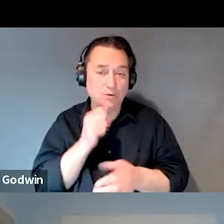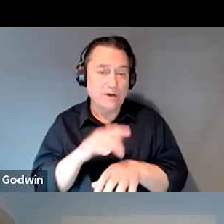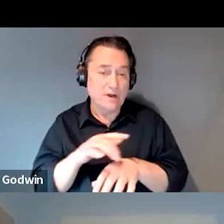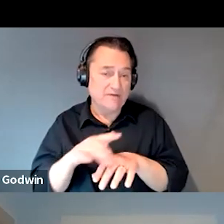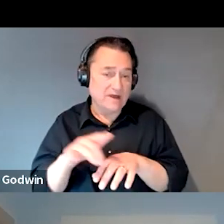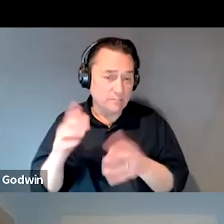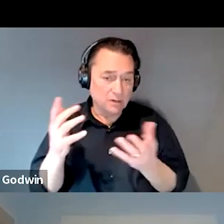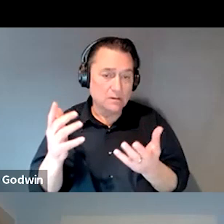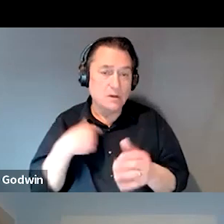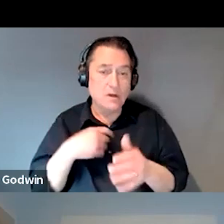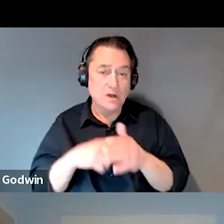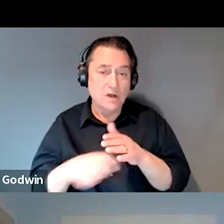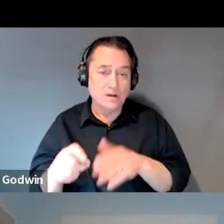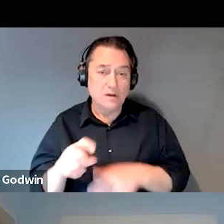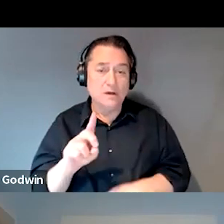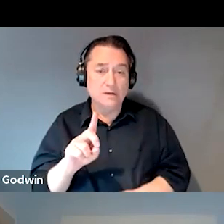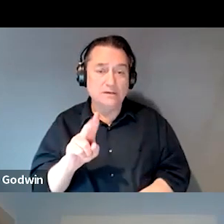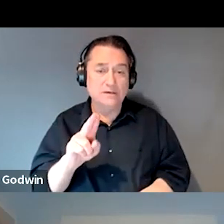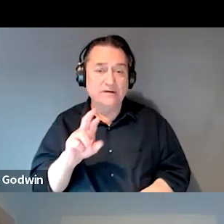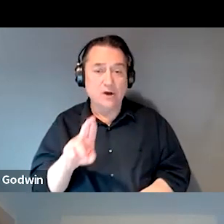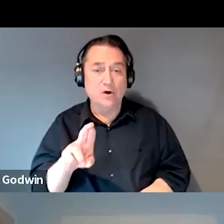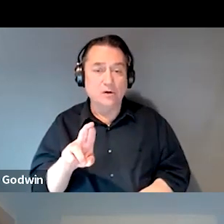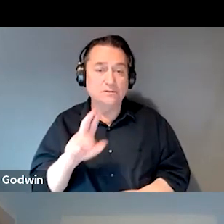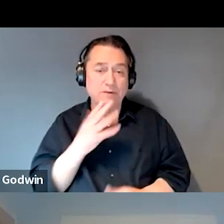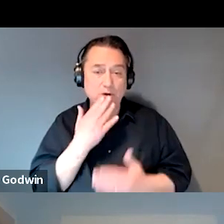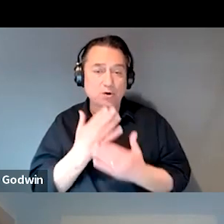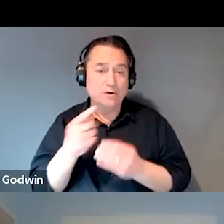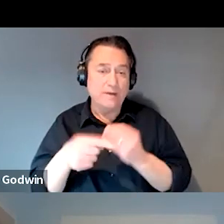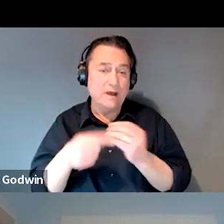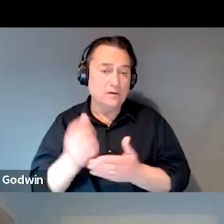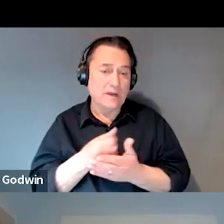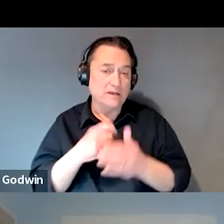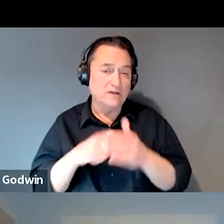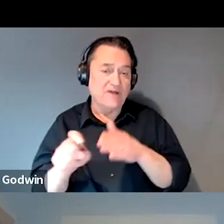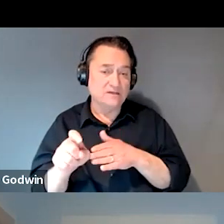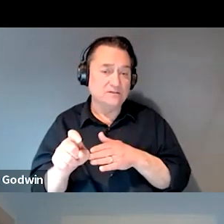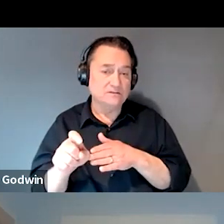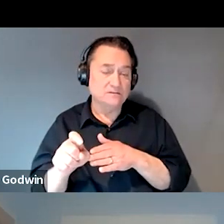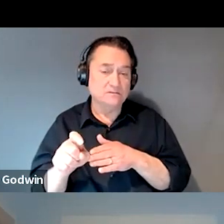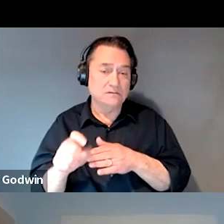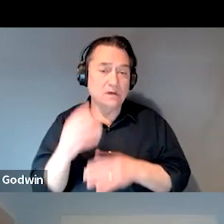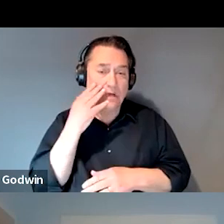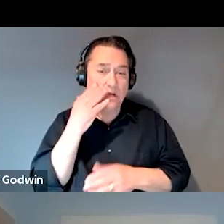and I've faxed them over and the DVS has been good about receiving them. I know a new listing that's came up